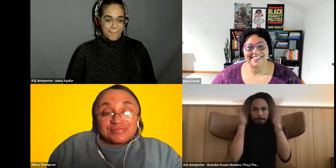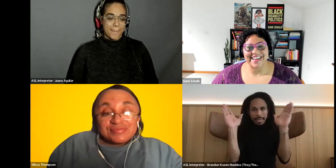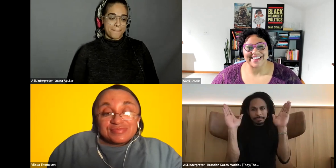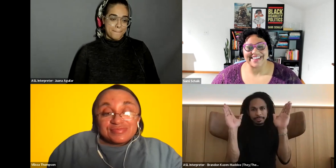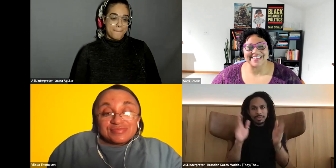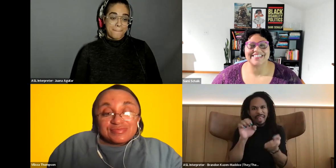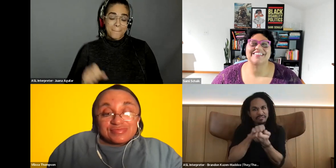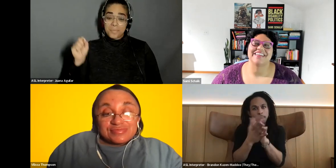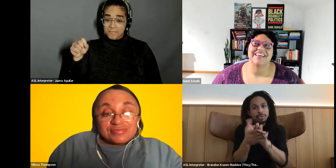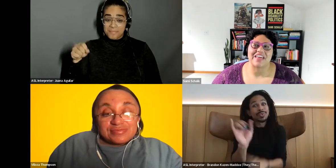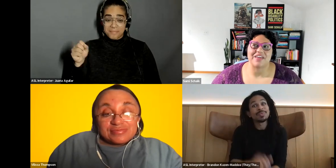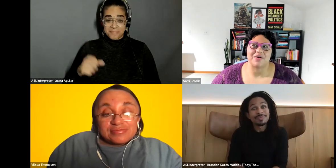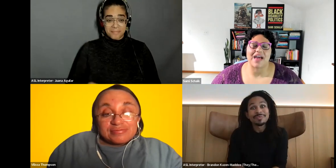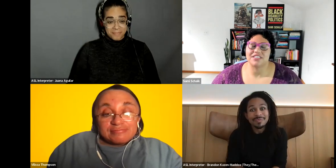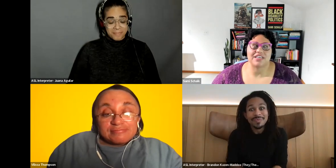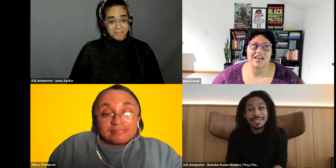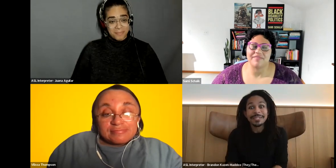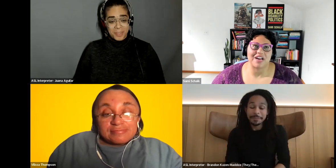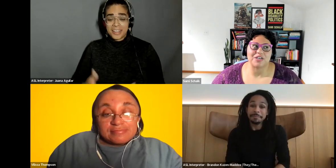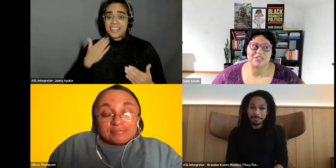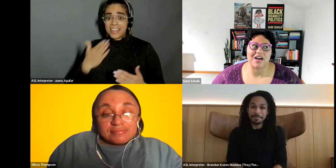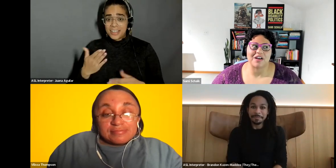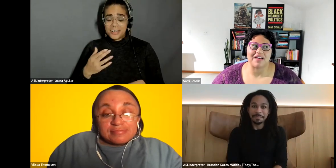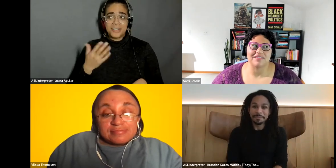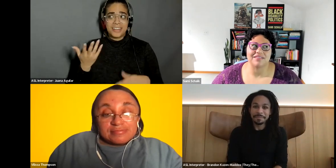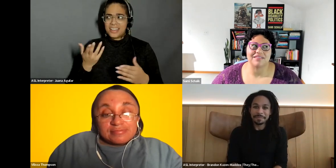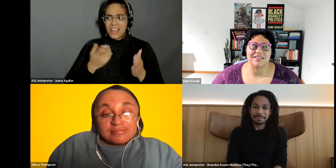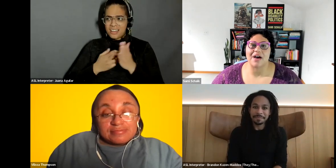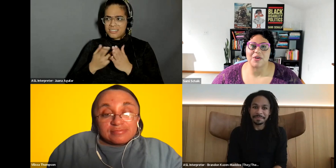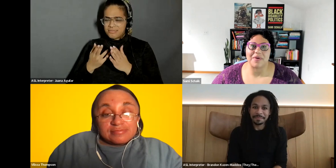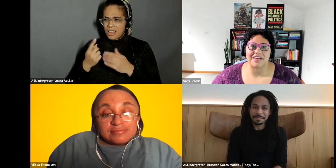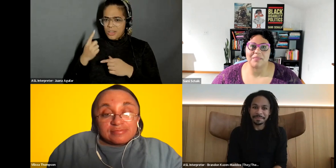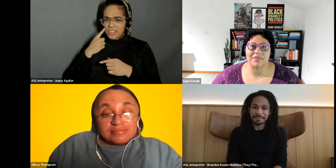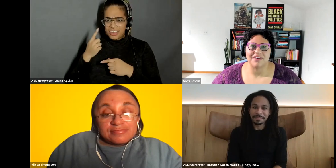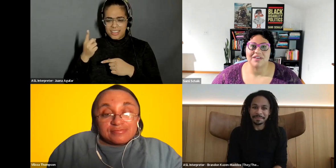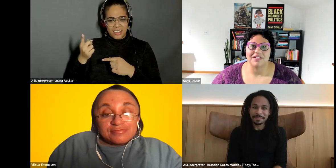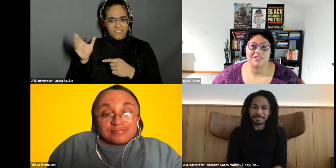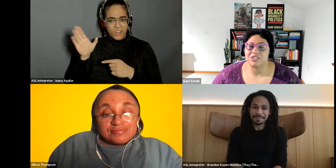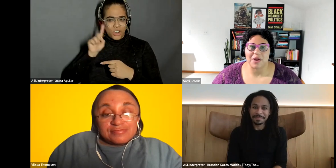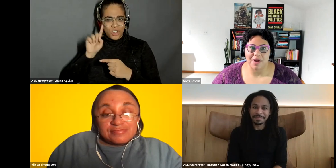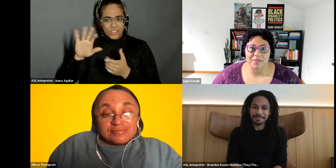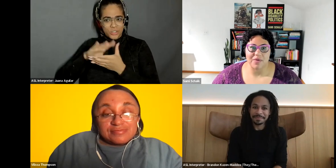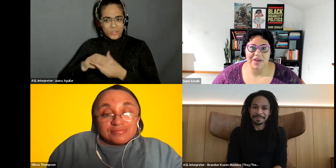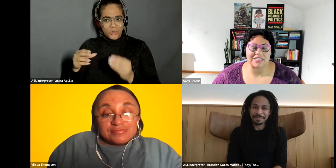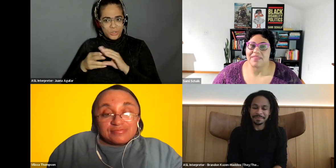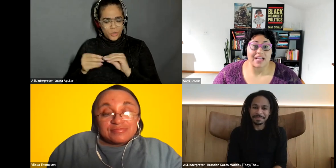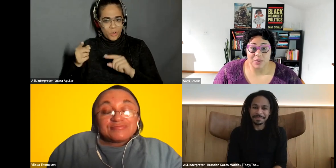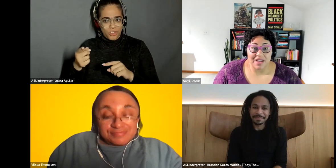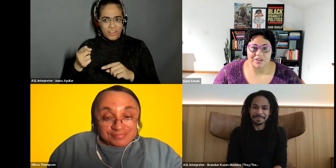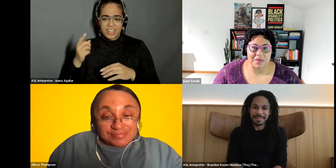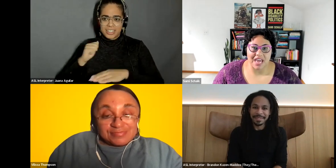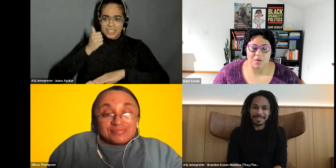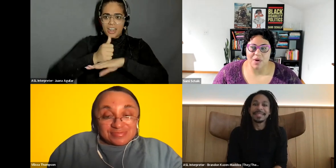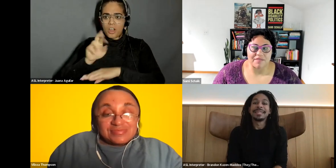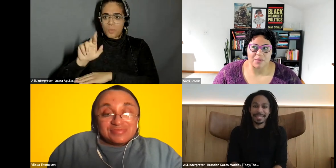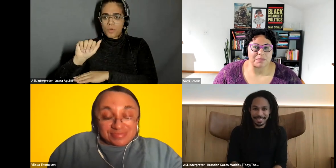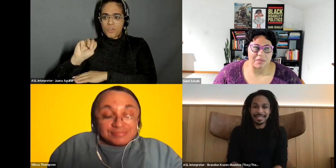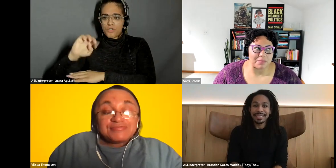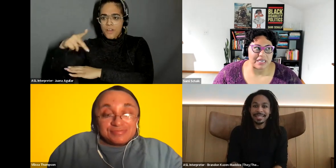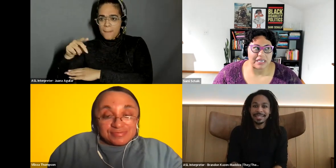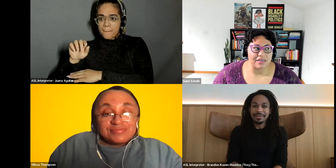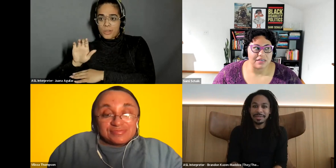Sami Schalk: Yeah. thank you. I actually have not heard you talk about how you ended up doing Ramp Your Voice, I mean, that's when I first became aware of you was probably